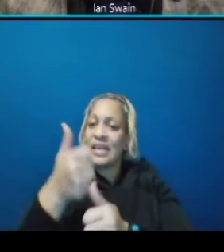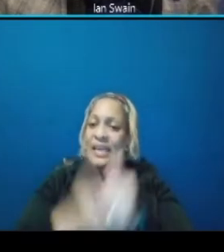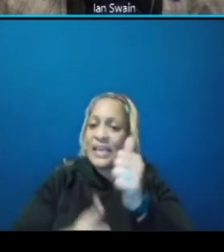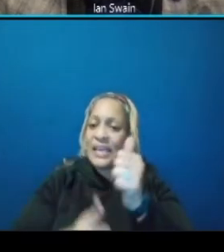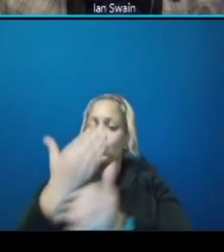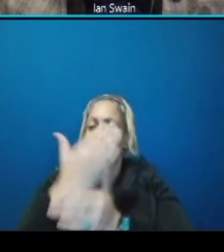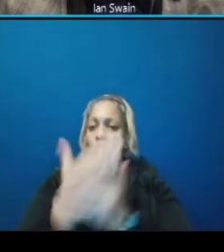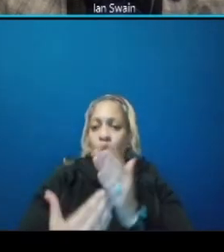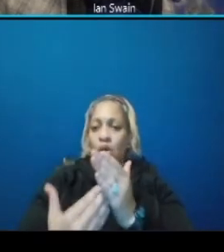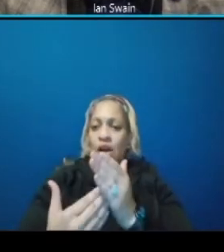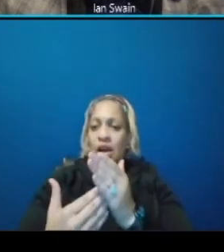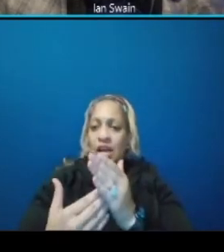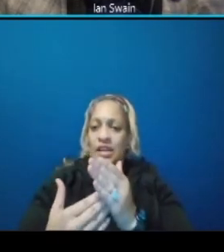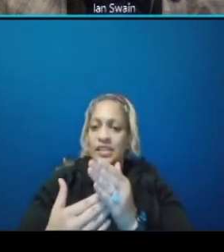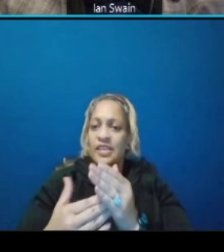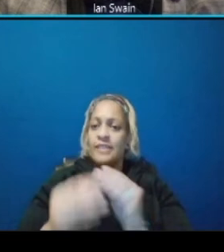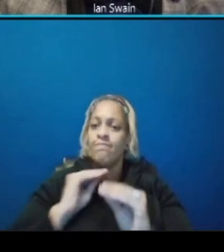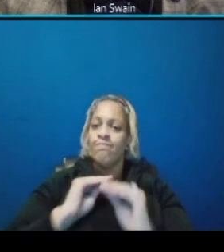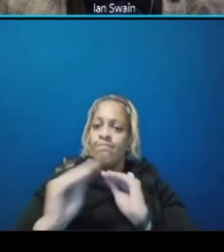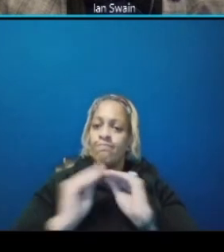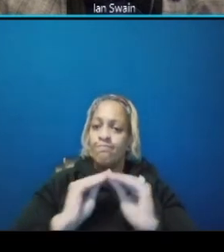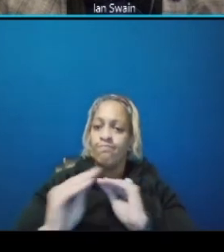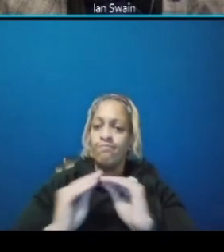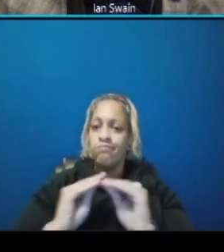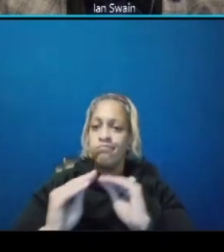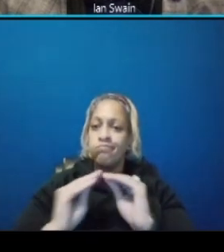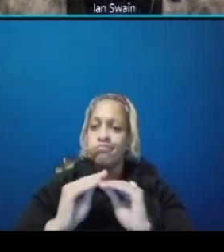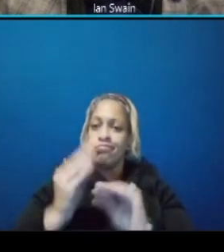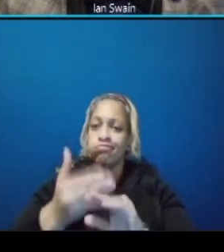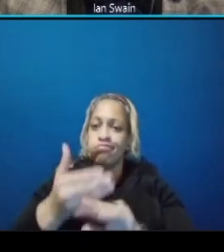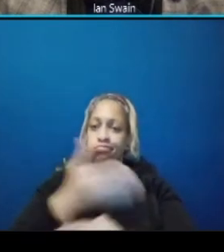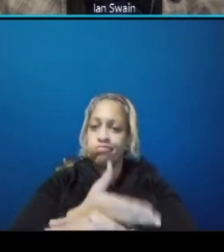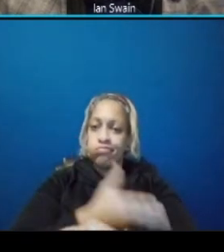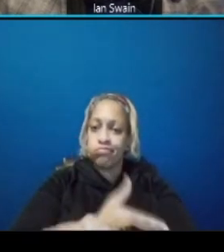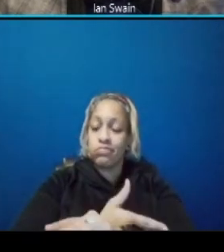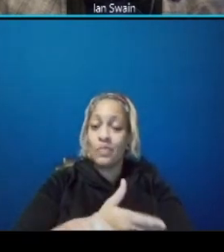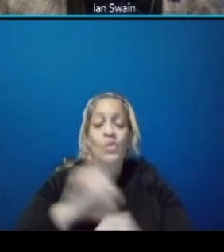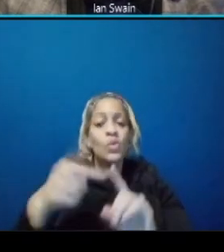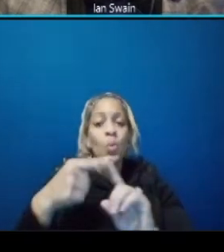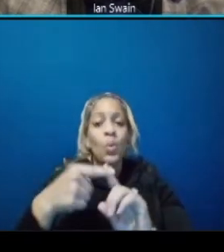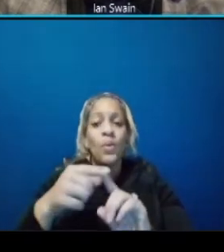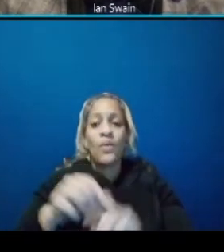when does the whitlock bridge construction begin and what considerations are being made to ensure